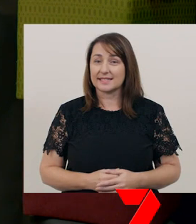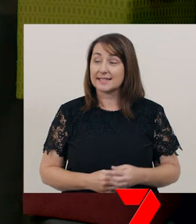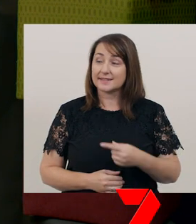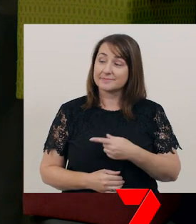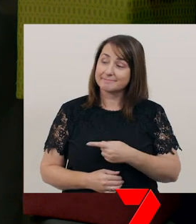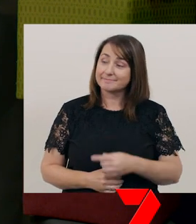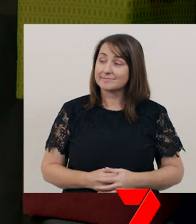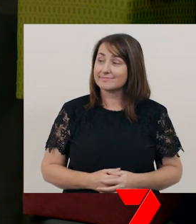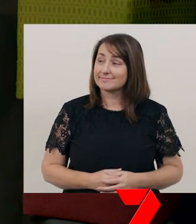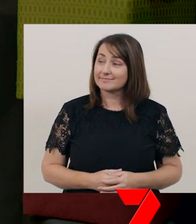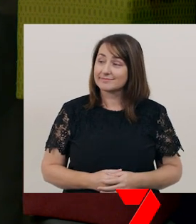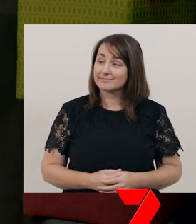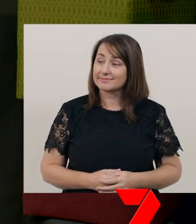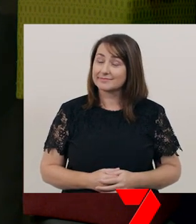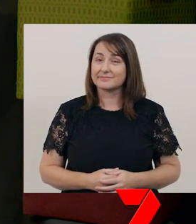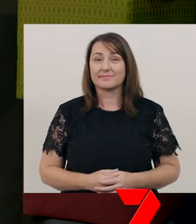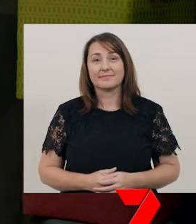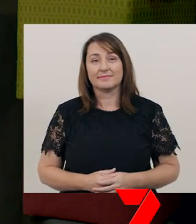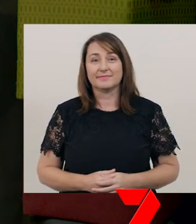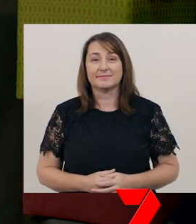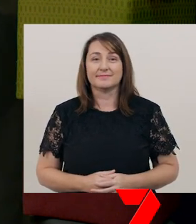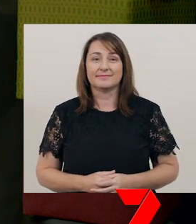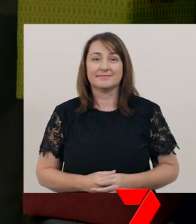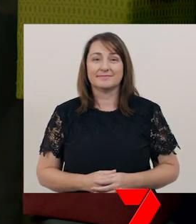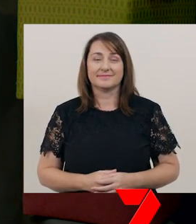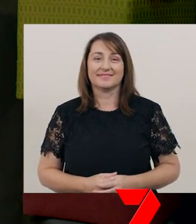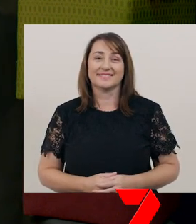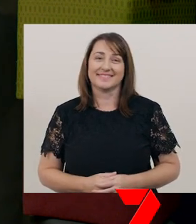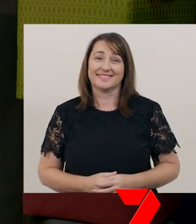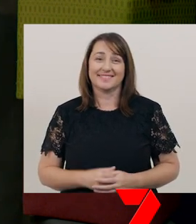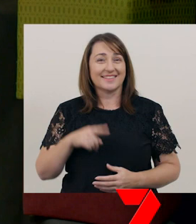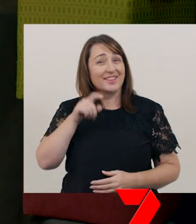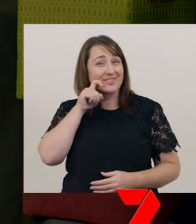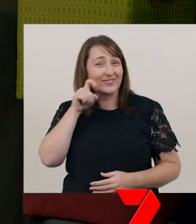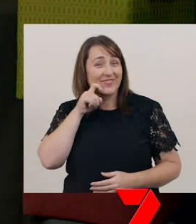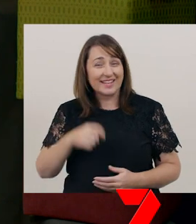Left to right, stop. That was fun.